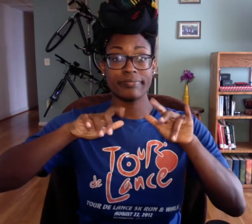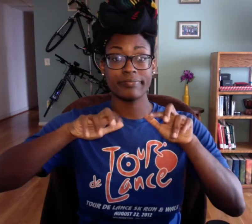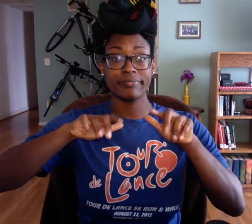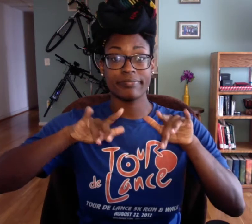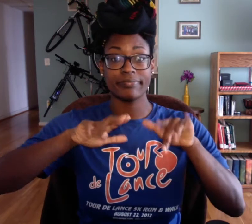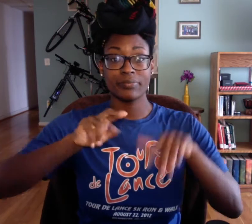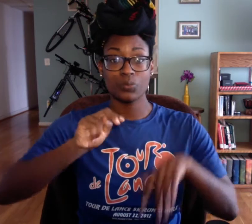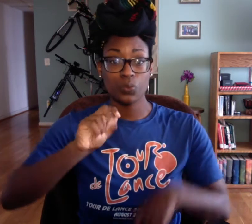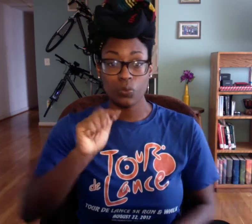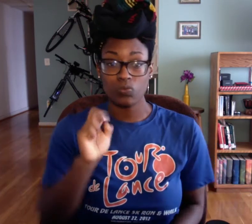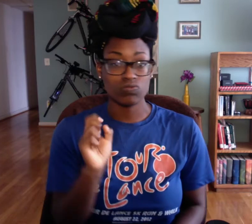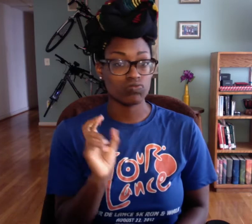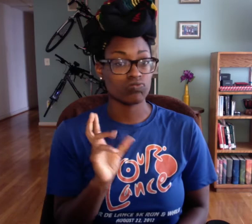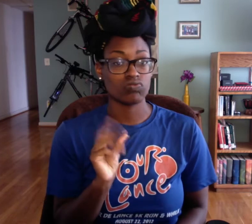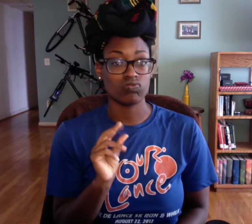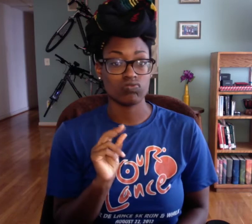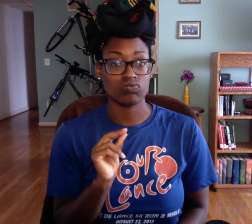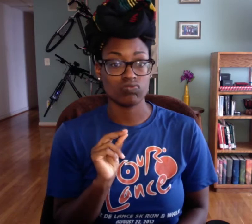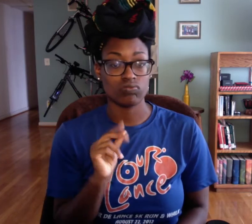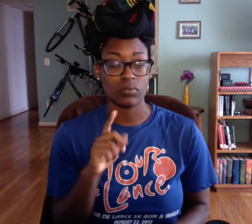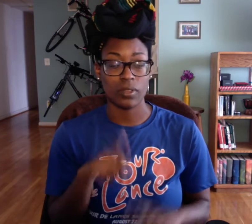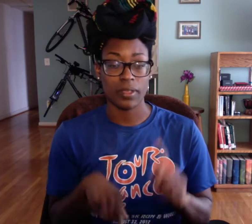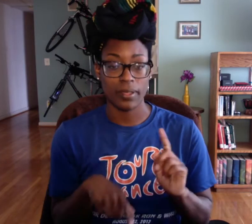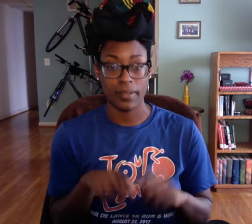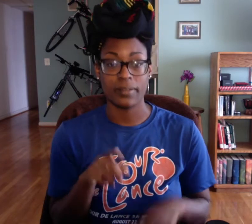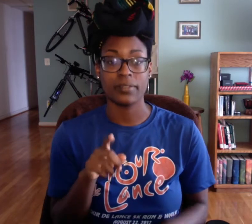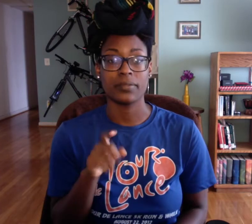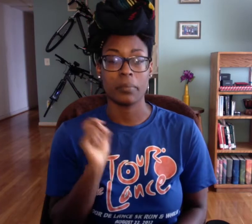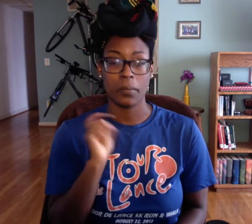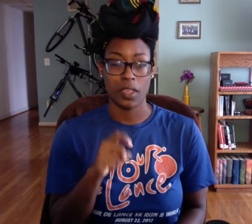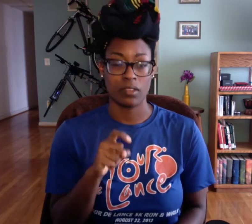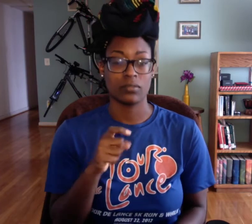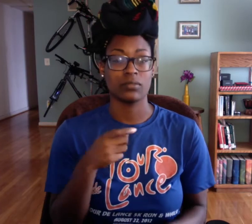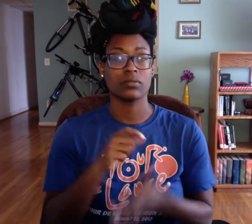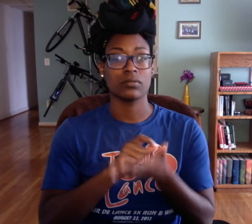You can't type your notes during class.